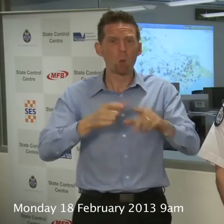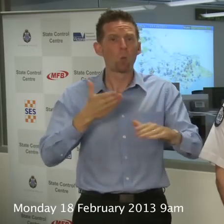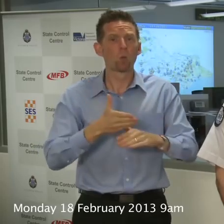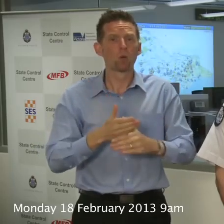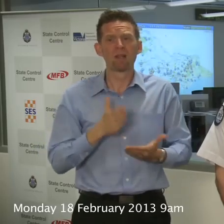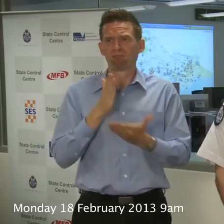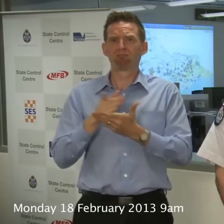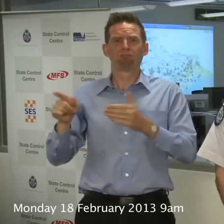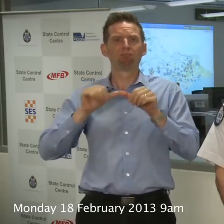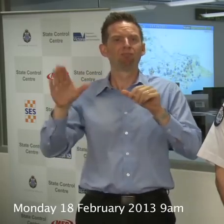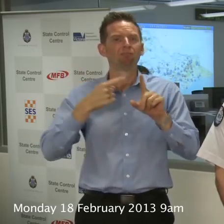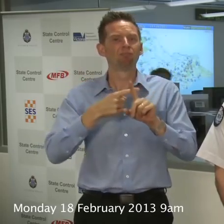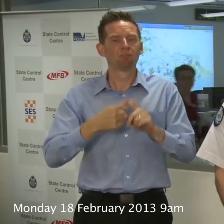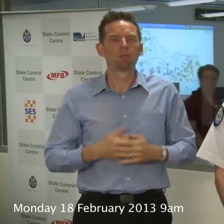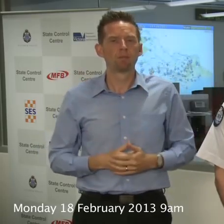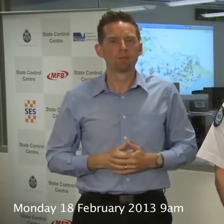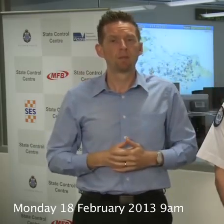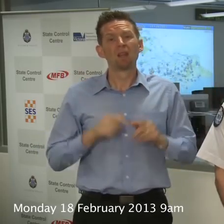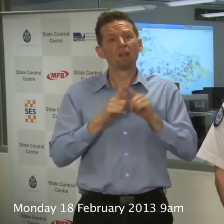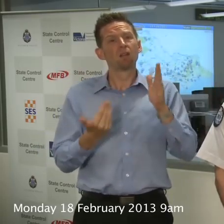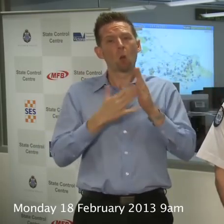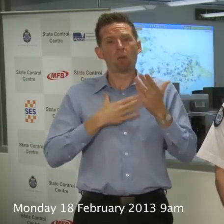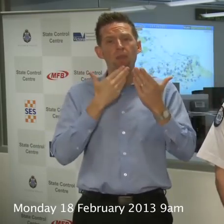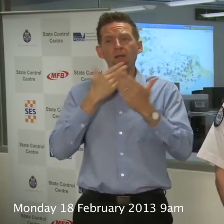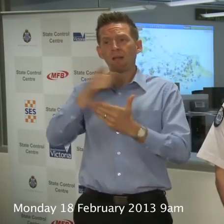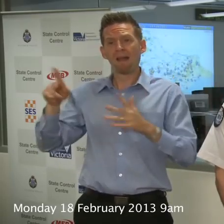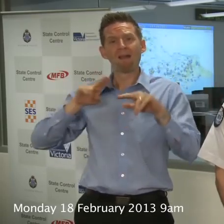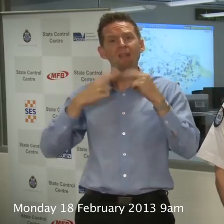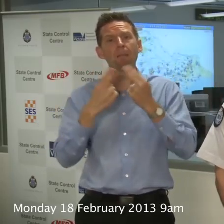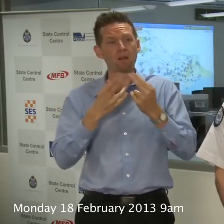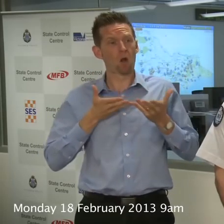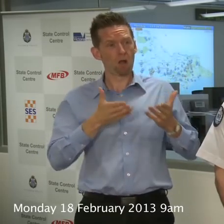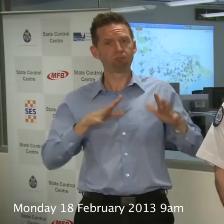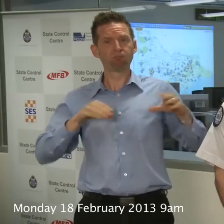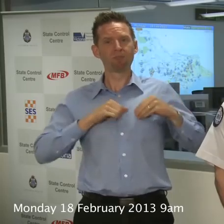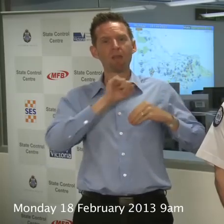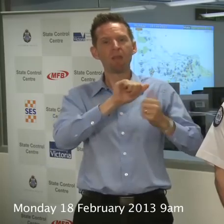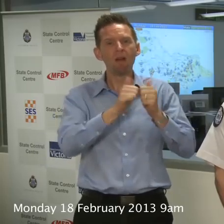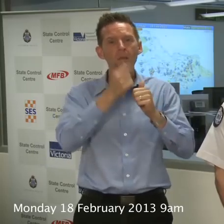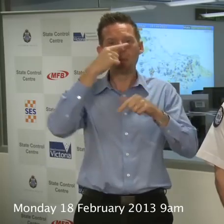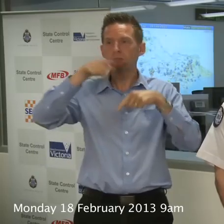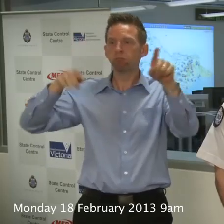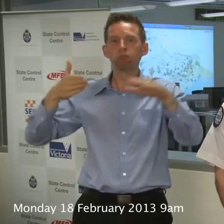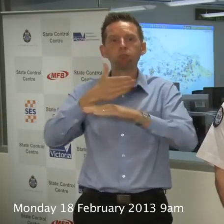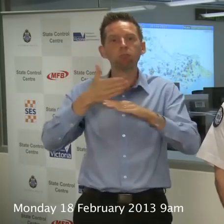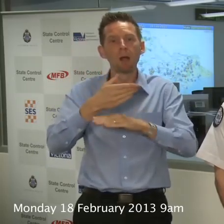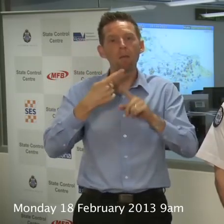So that's good but we also like to say thank you to all the families who let the fire-fighters go away and their employers as well, particularly those volunteers.